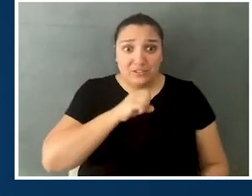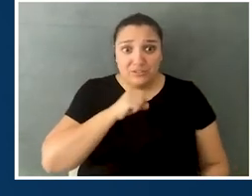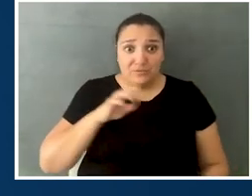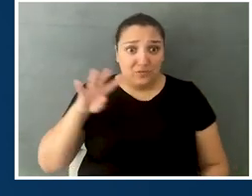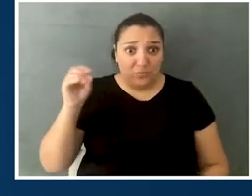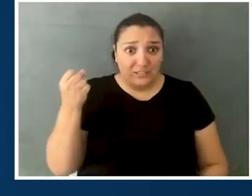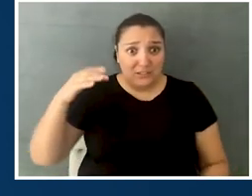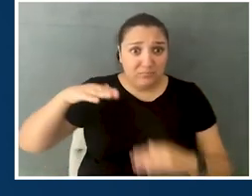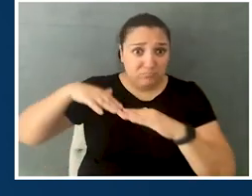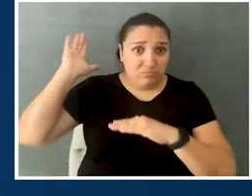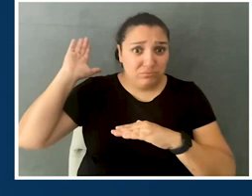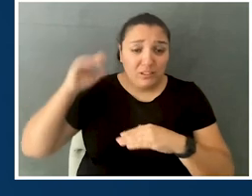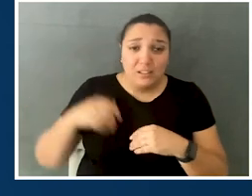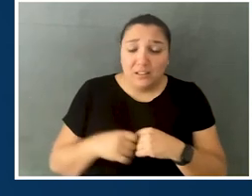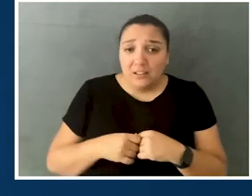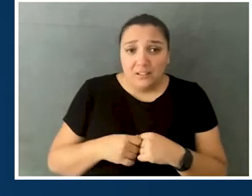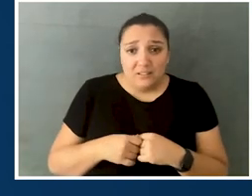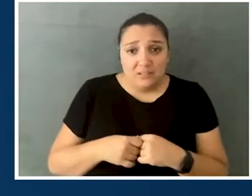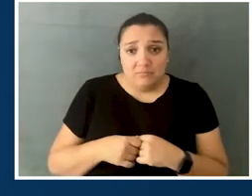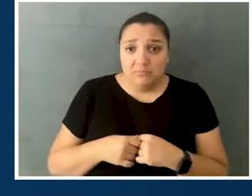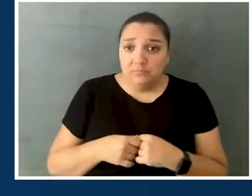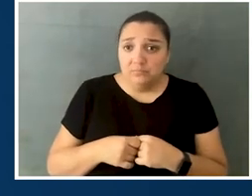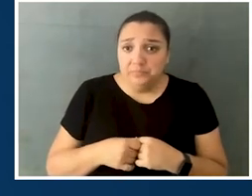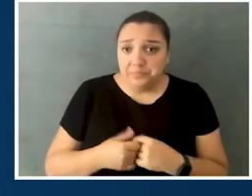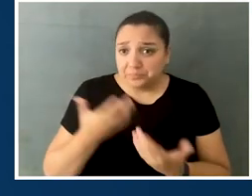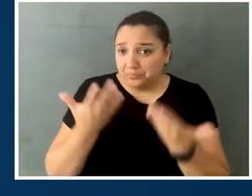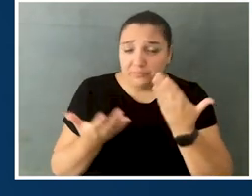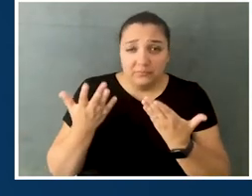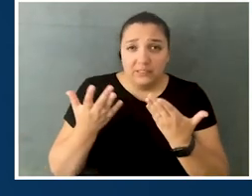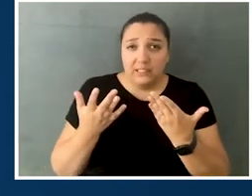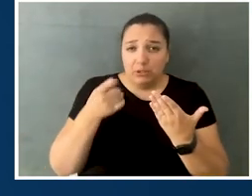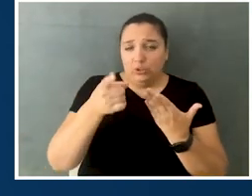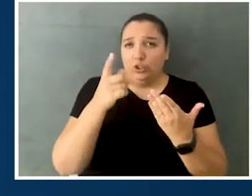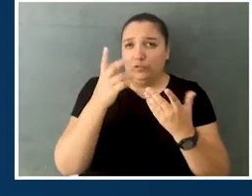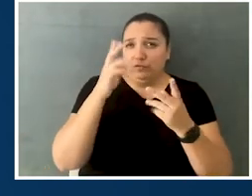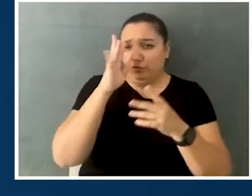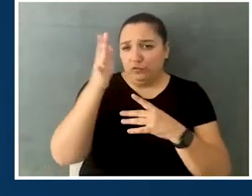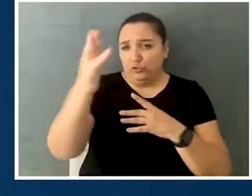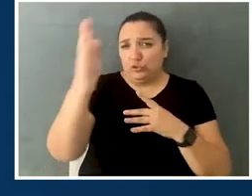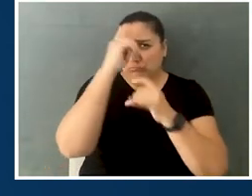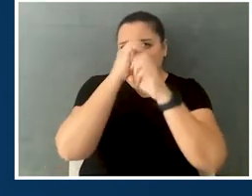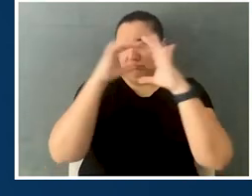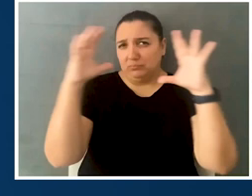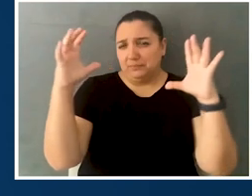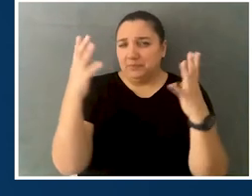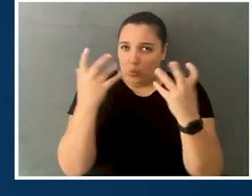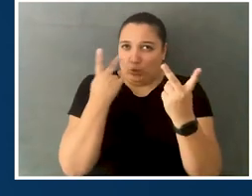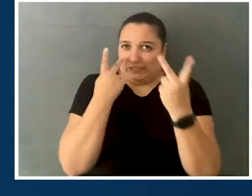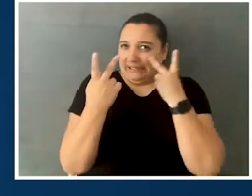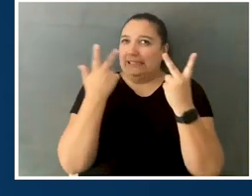Where they say, if you're looking at the way to your future, you want to also be able to see it in front of you,